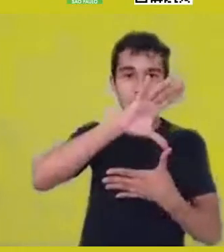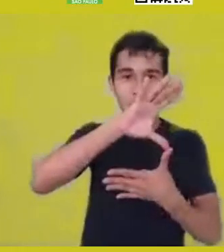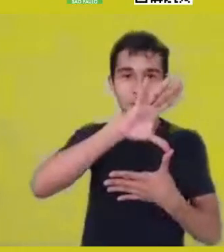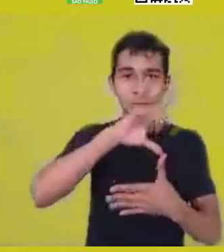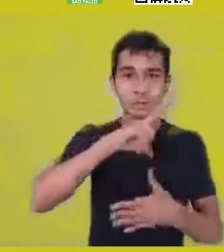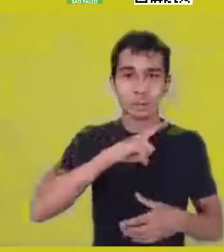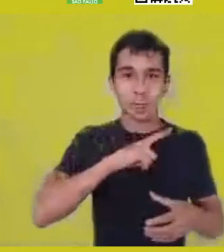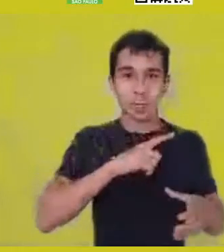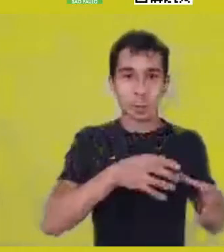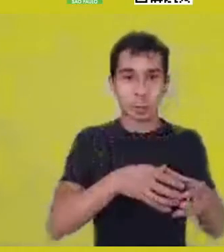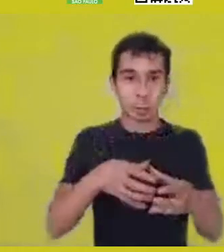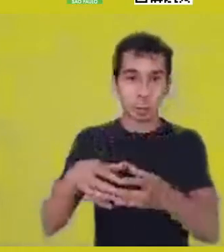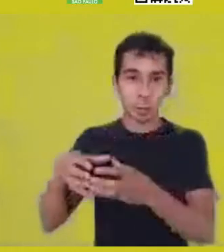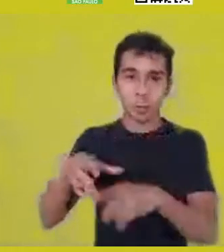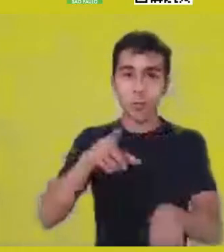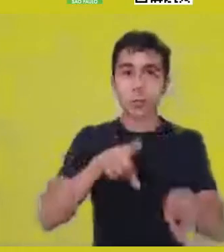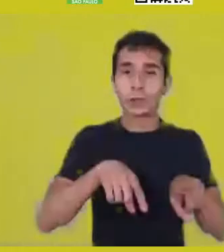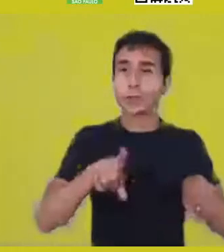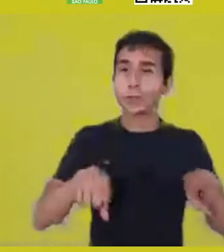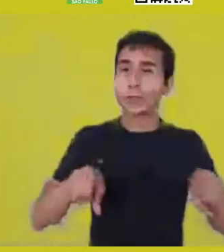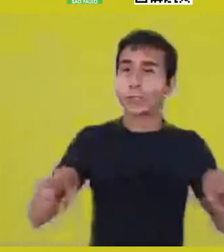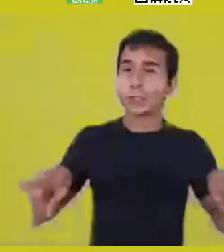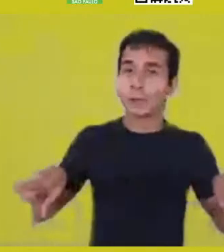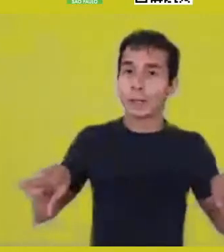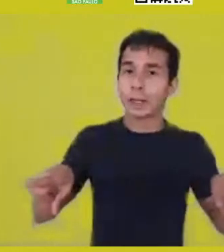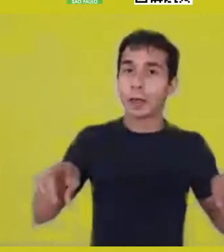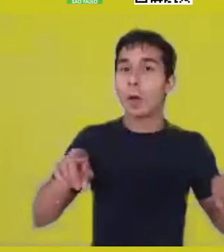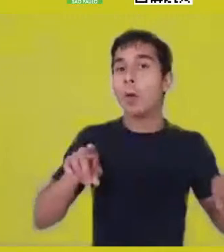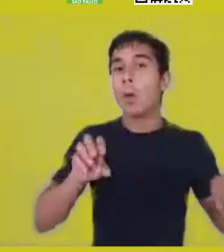What are the civilizatory invariables?